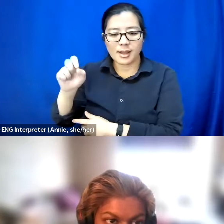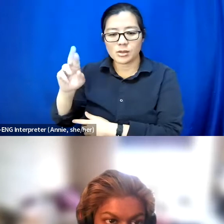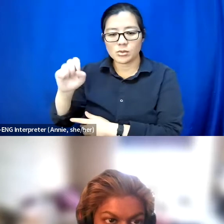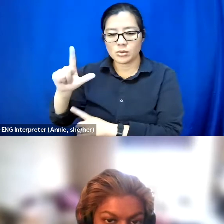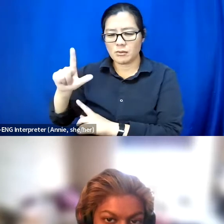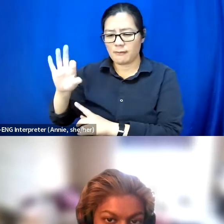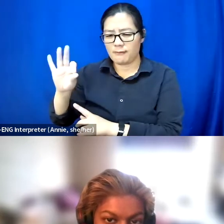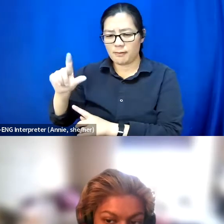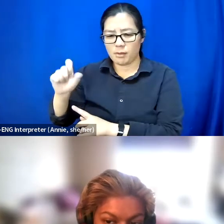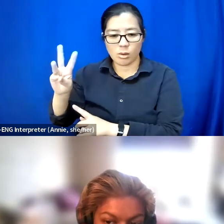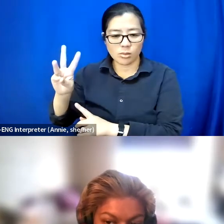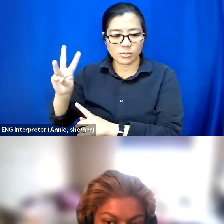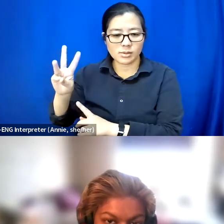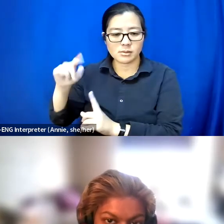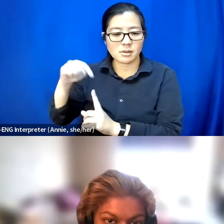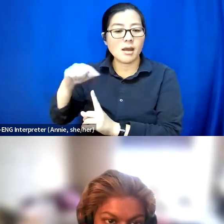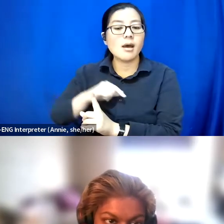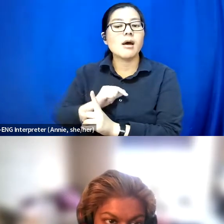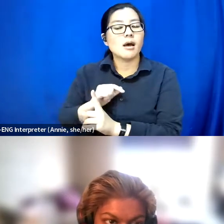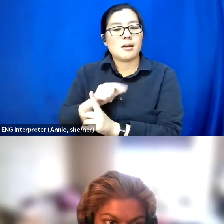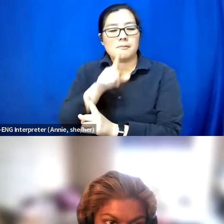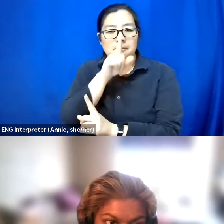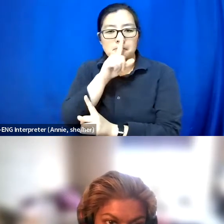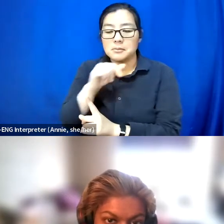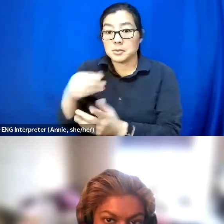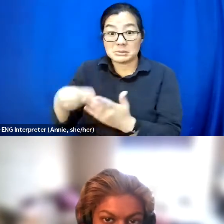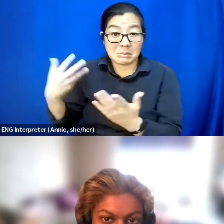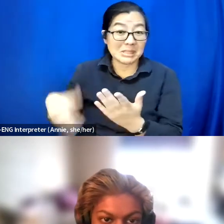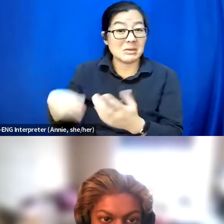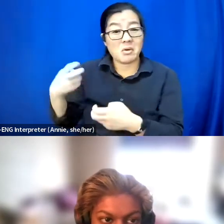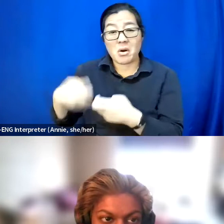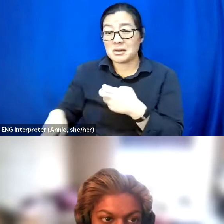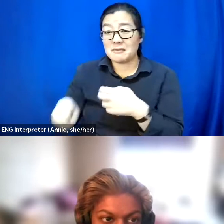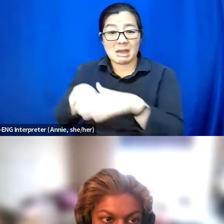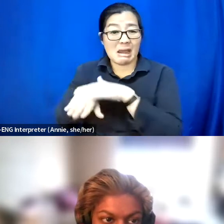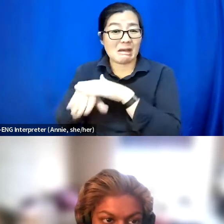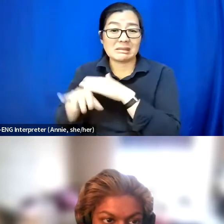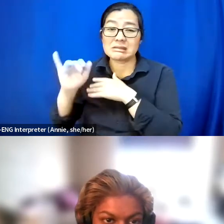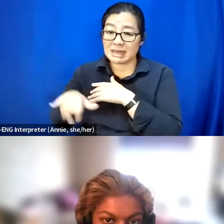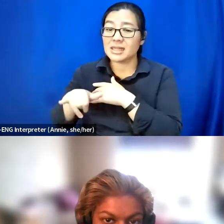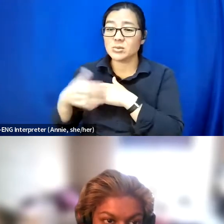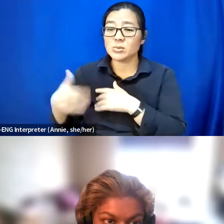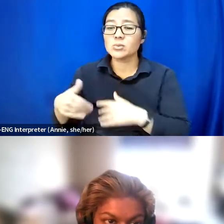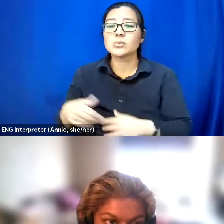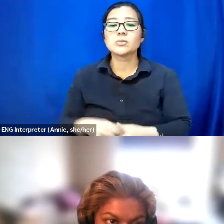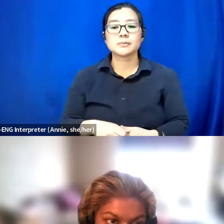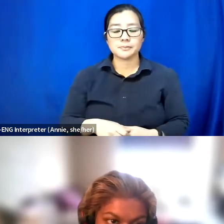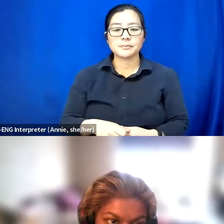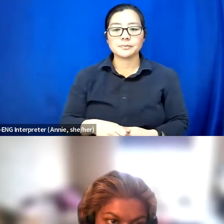and really quite expensive and quite hard to get access to. So I have been to a few.